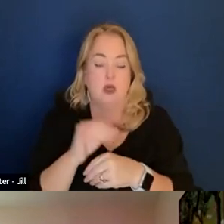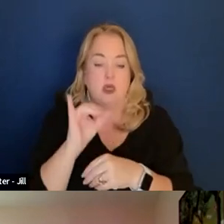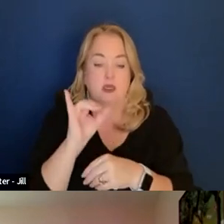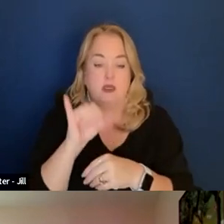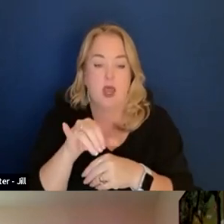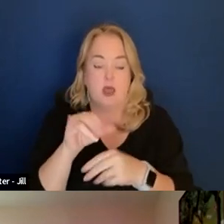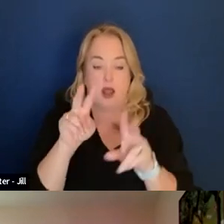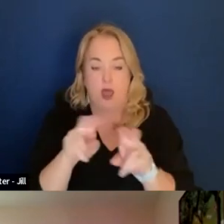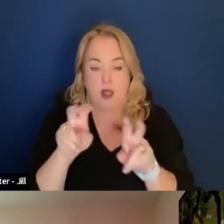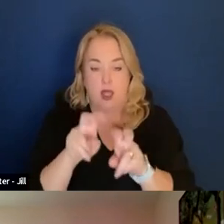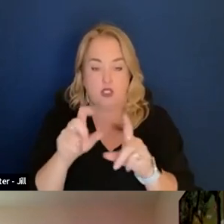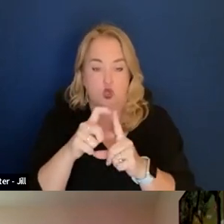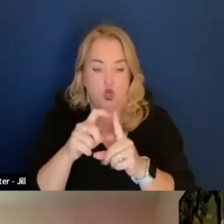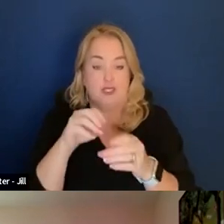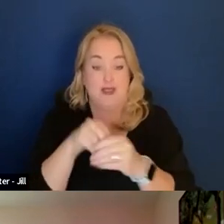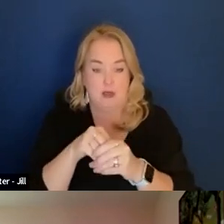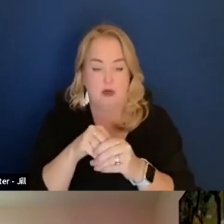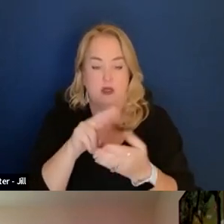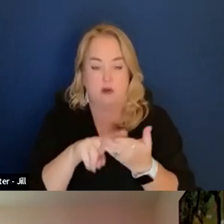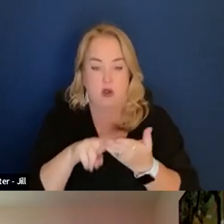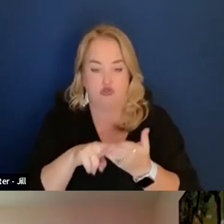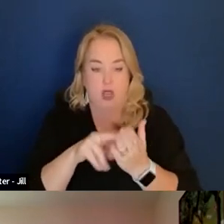in the contract document or solicitation.